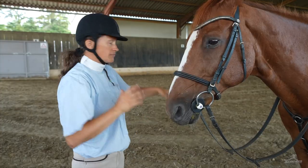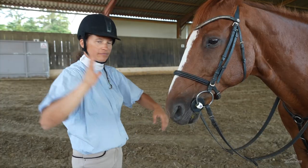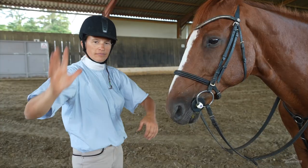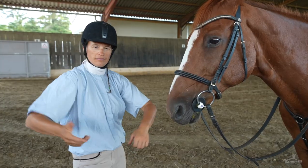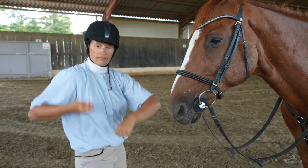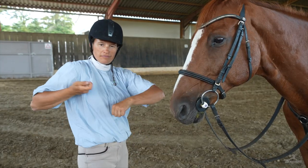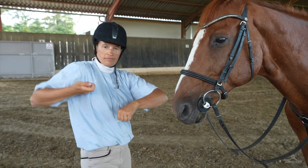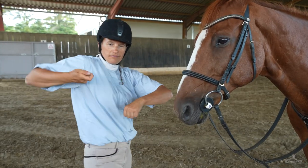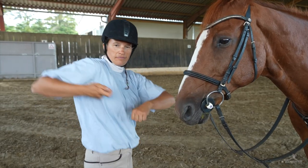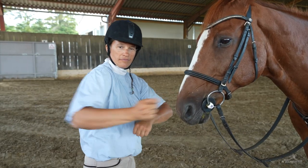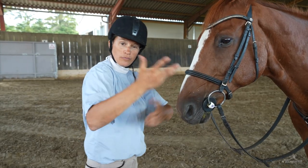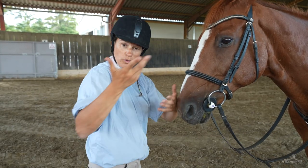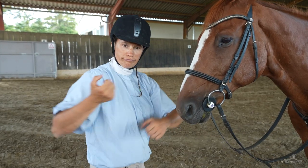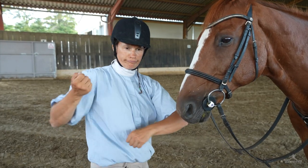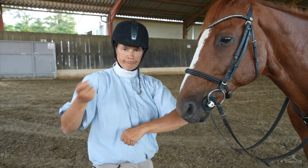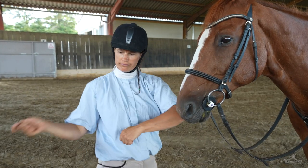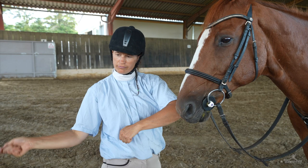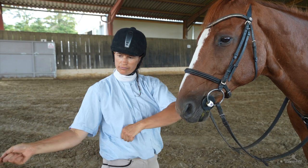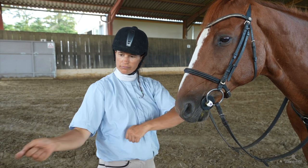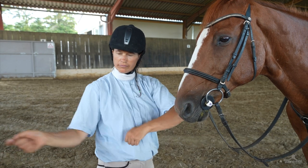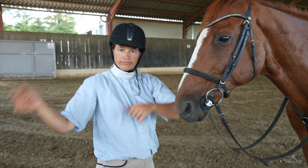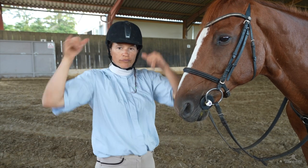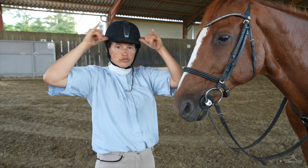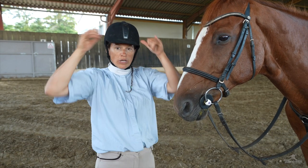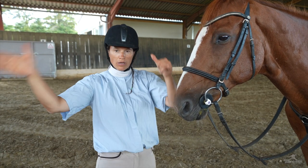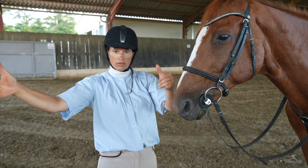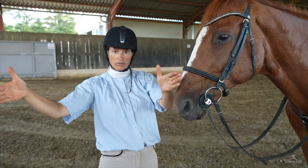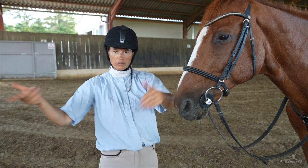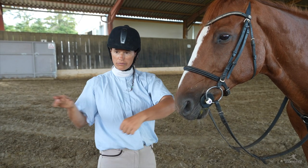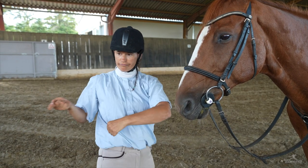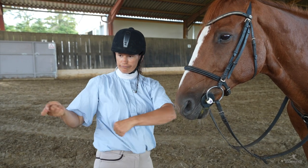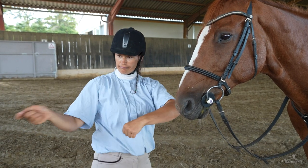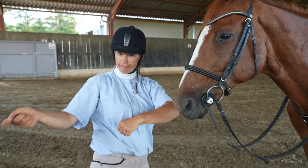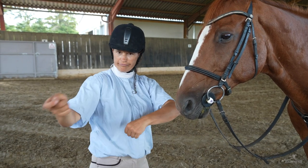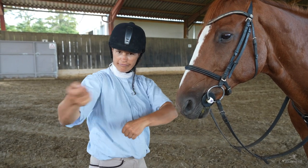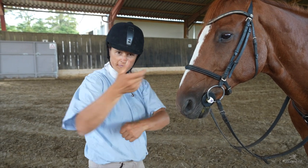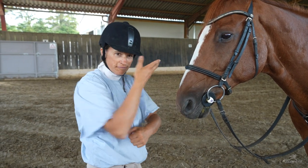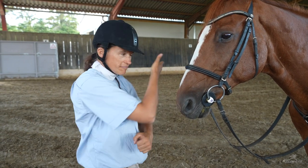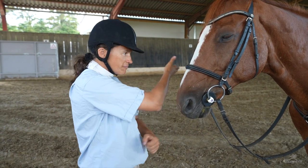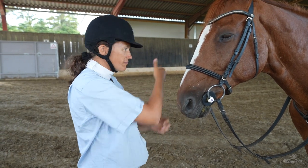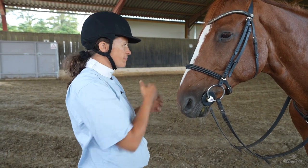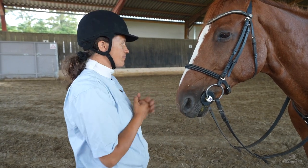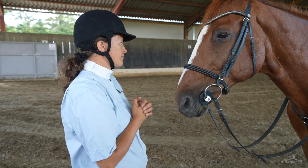The pole and ring phase represents a useful skill for corralling cows as well.